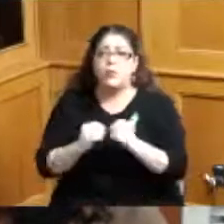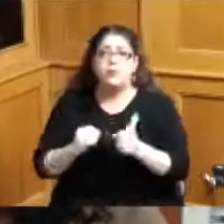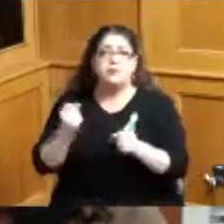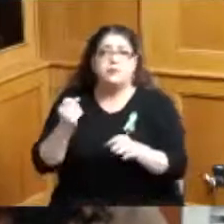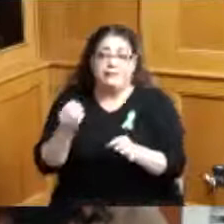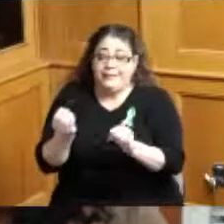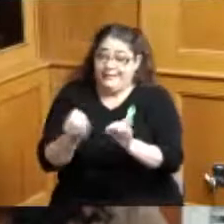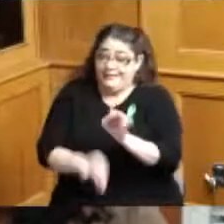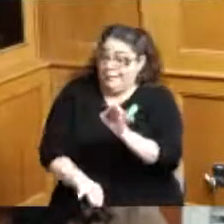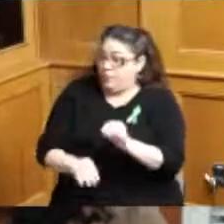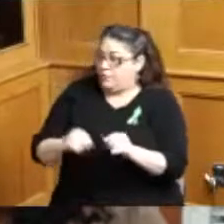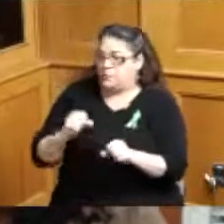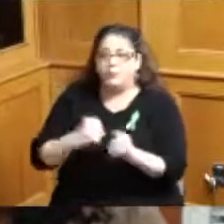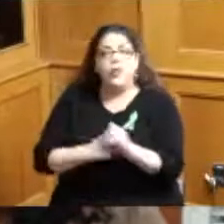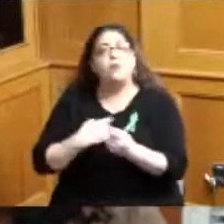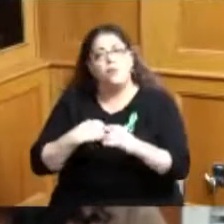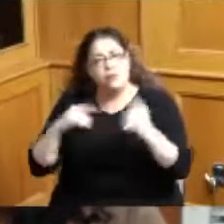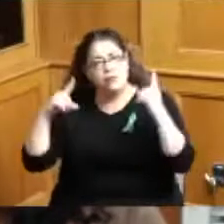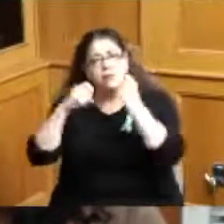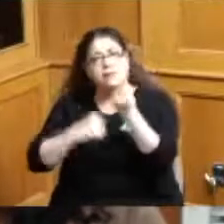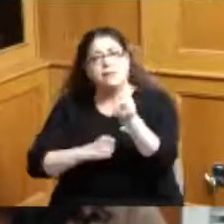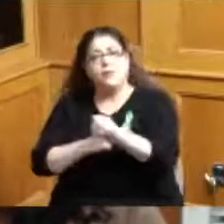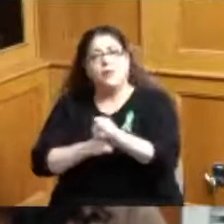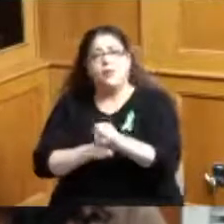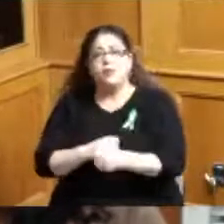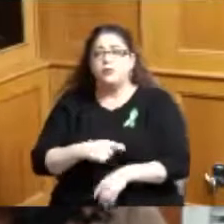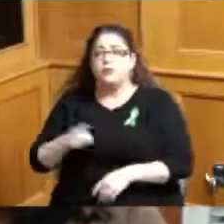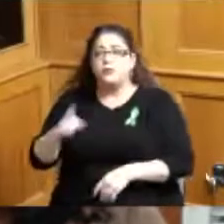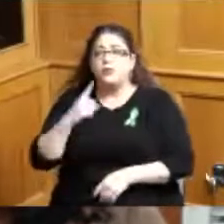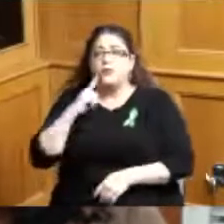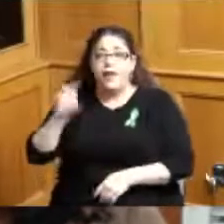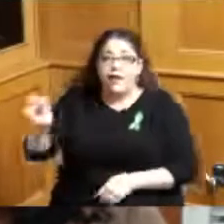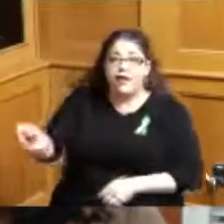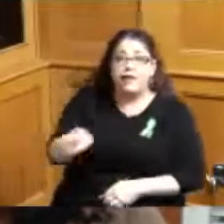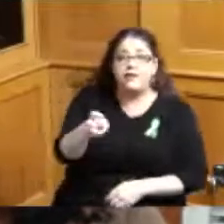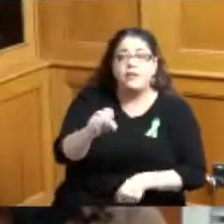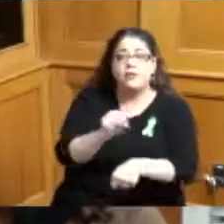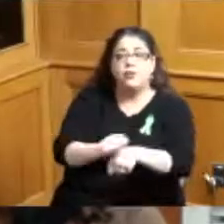youth system to the adult system the journey to successful living program does exactly that